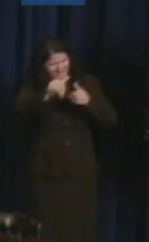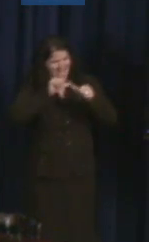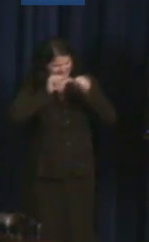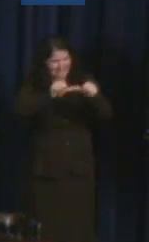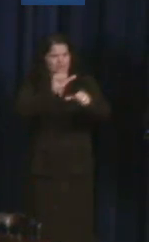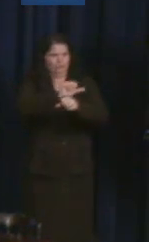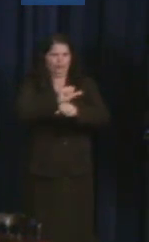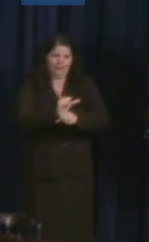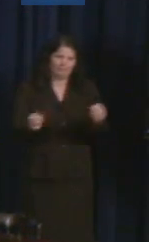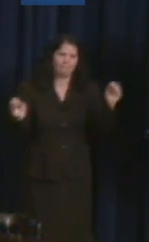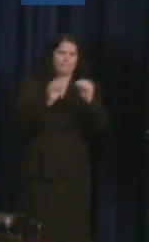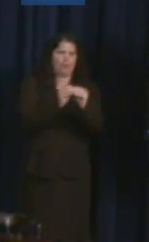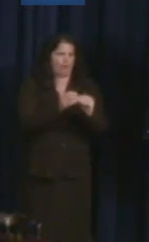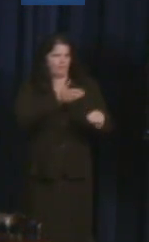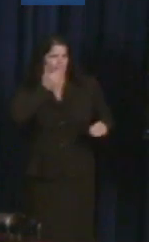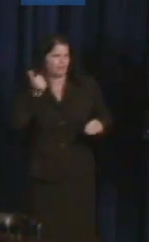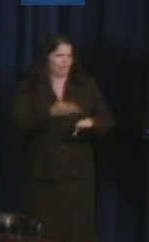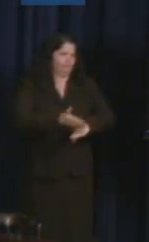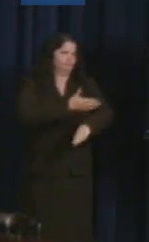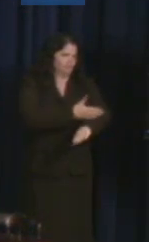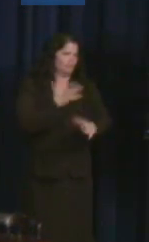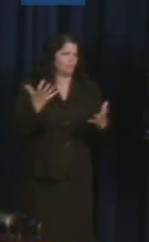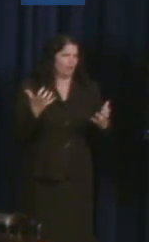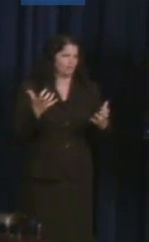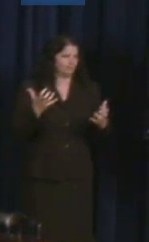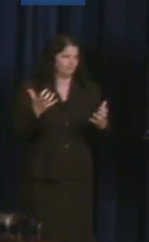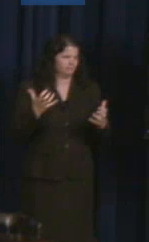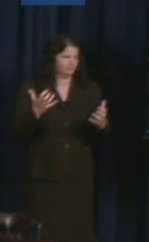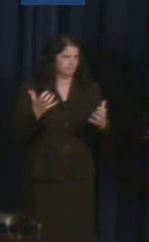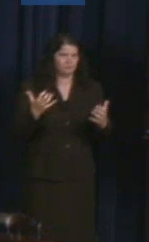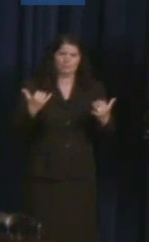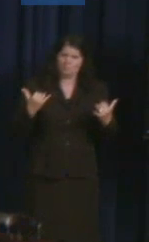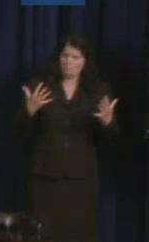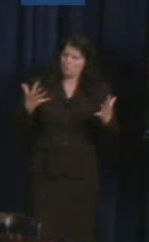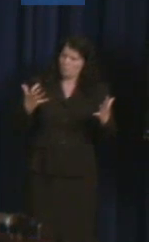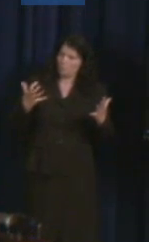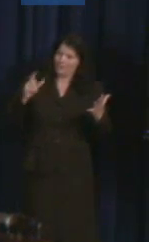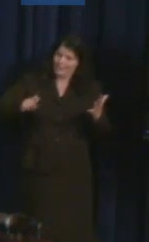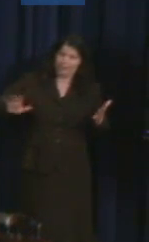And as much as today is about celebrating that kind of leadership which has brought us to this point and